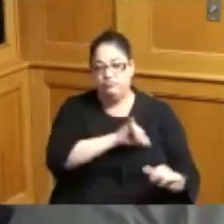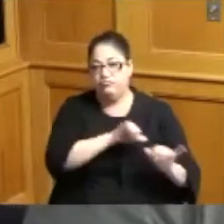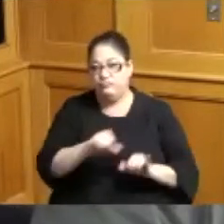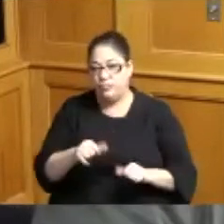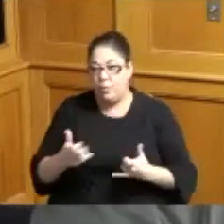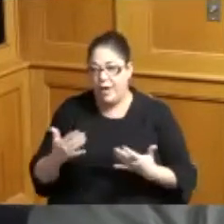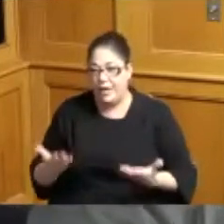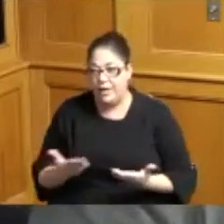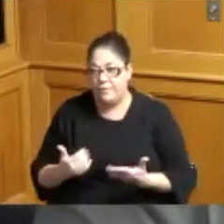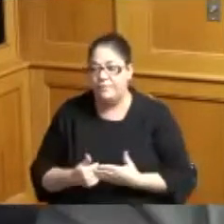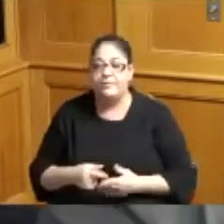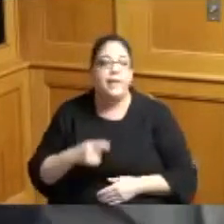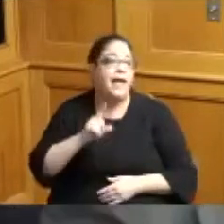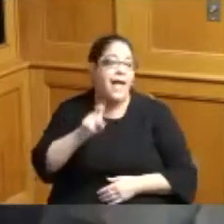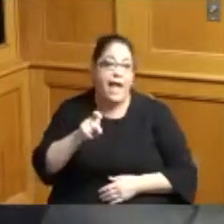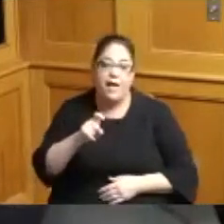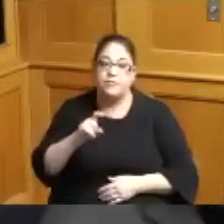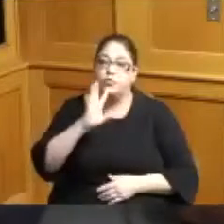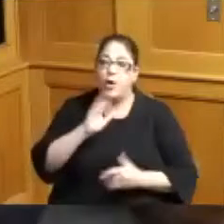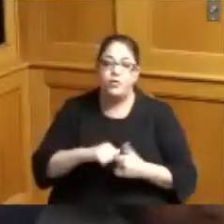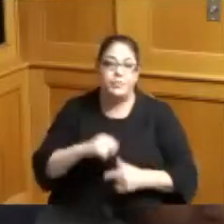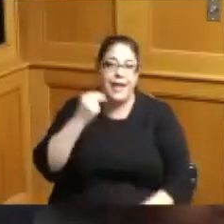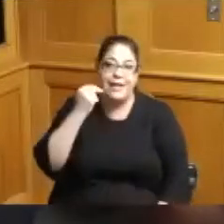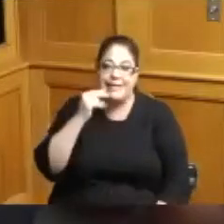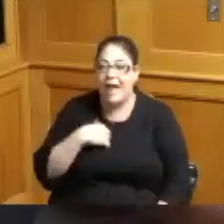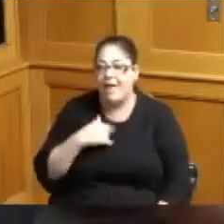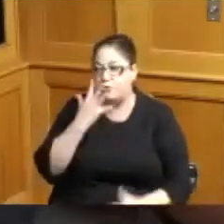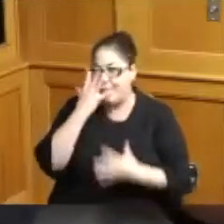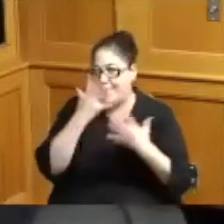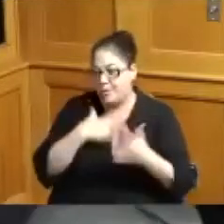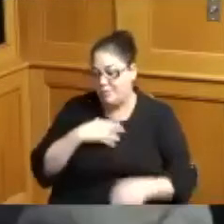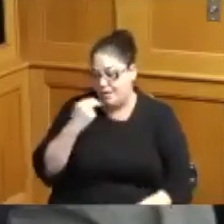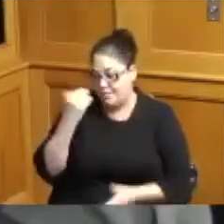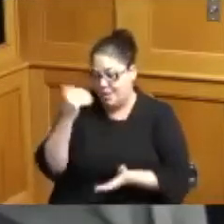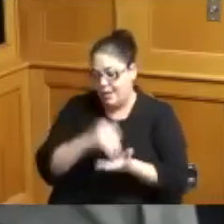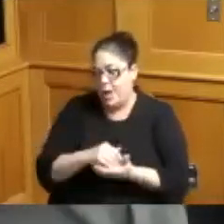and I have to give a shout out to my niece I gotta embarrass her again one of my nieces I